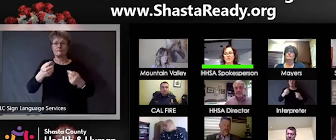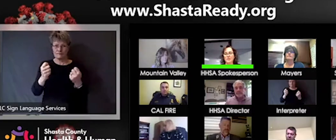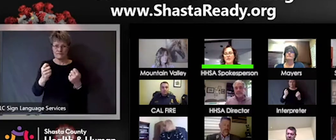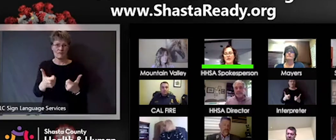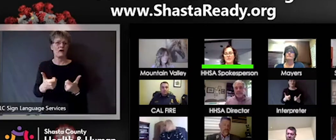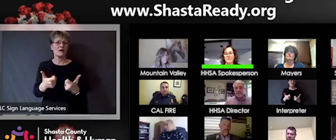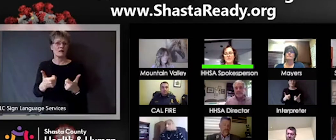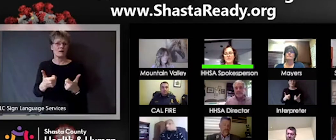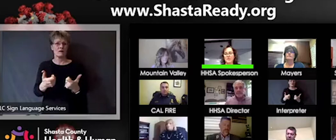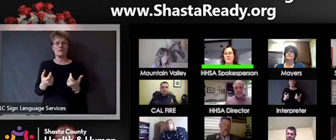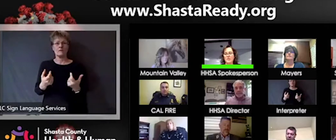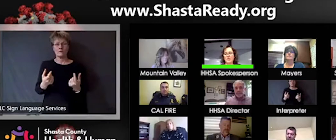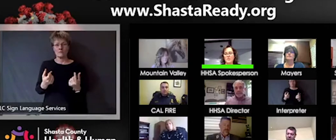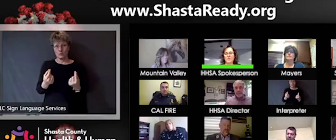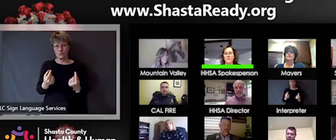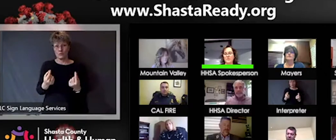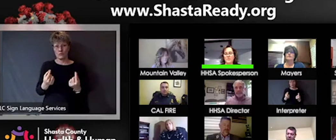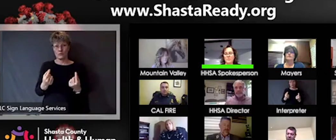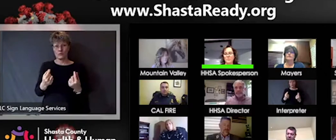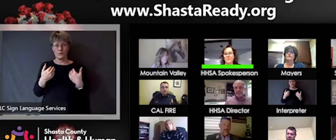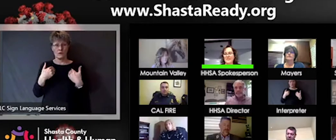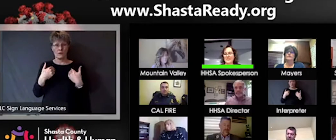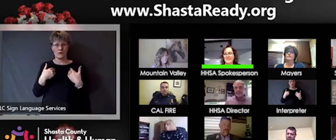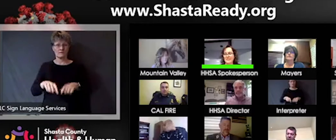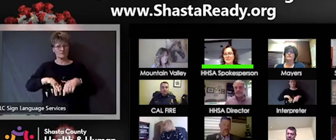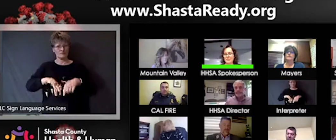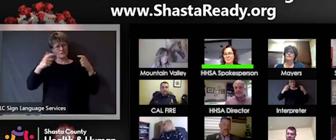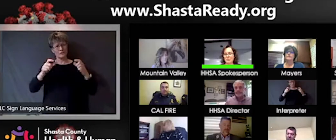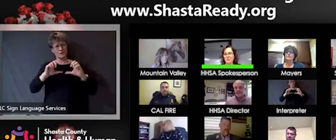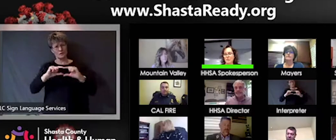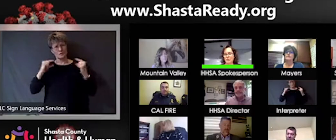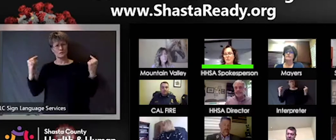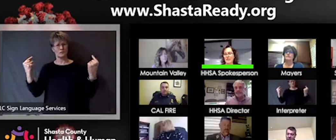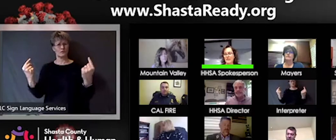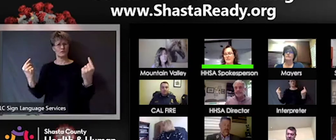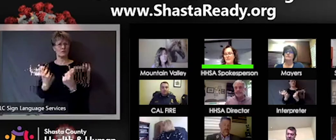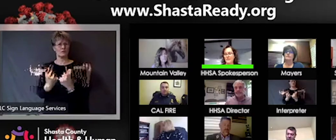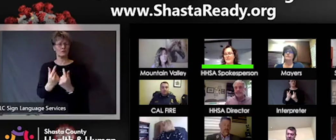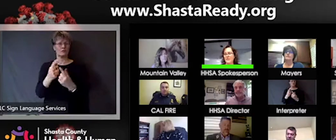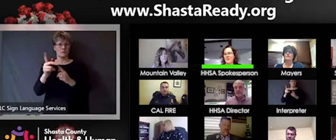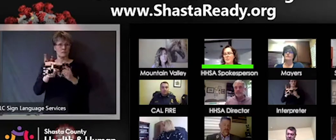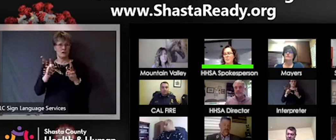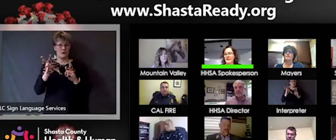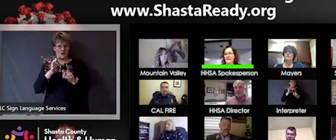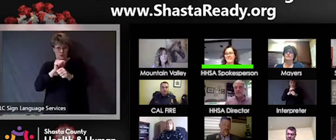group of fantastic people who are working on that right now. They've been